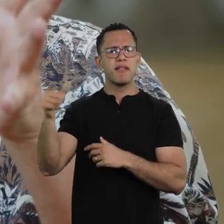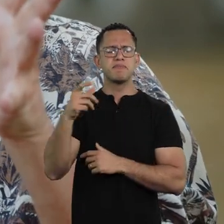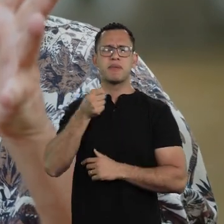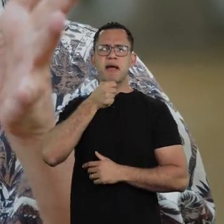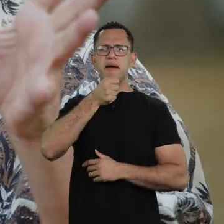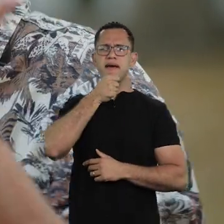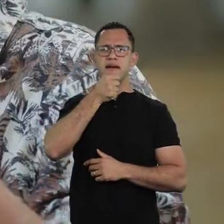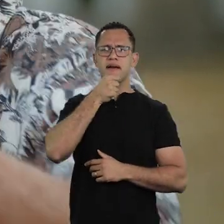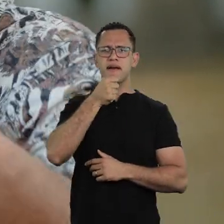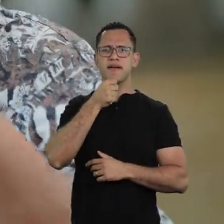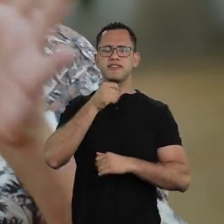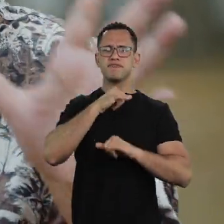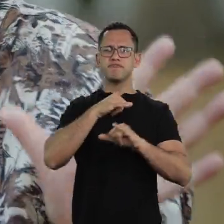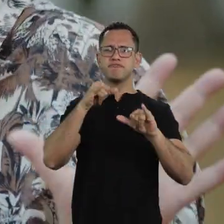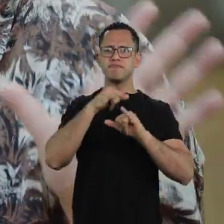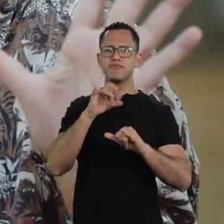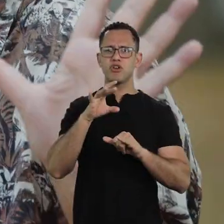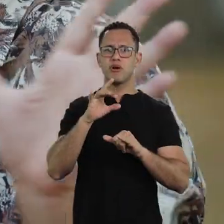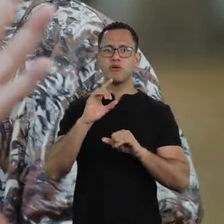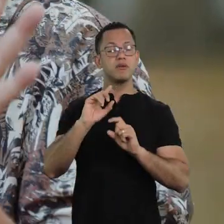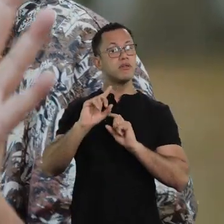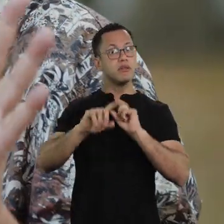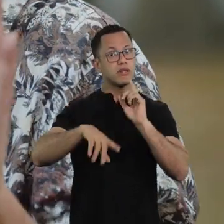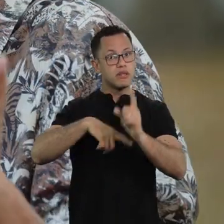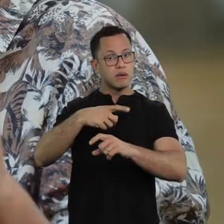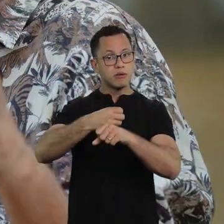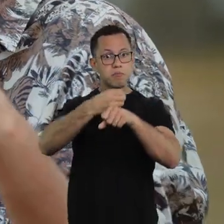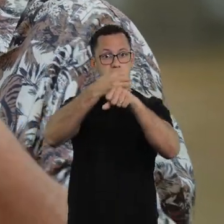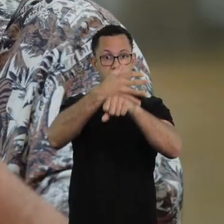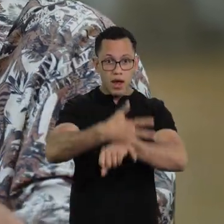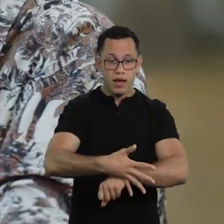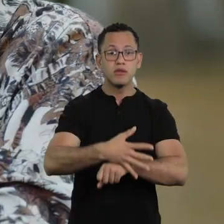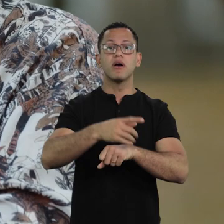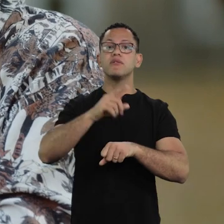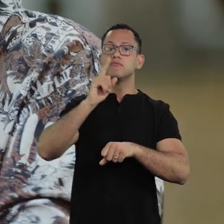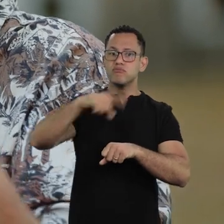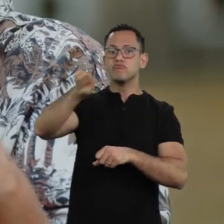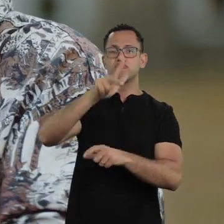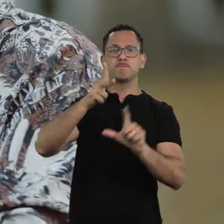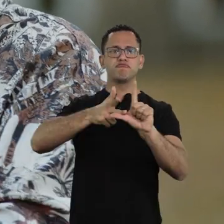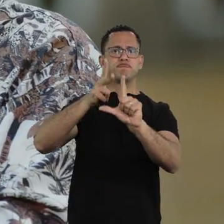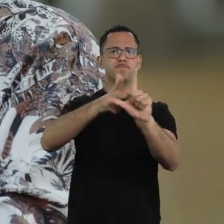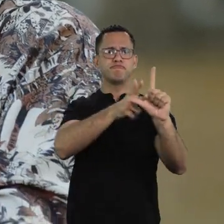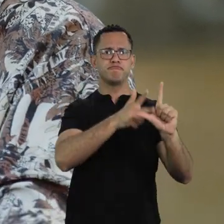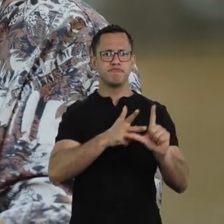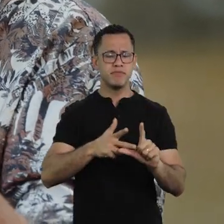she could just go there and sing, say few things. No, she created a meeting point for the nights,